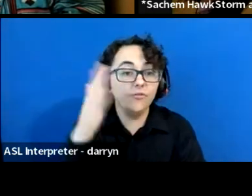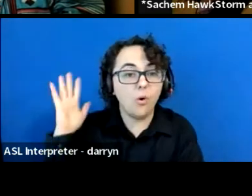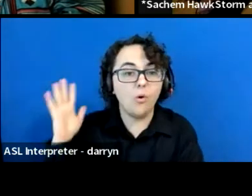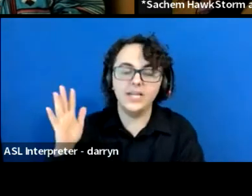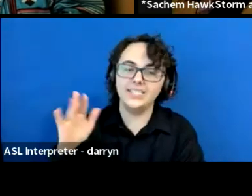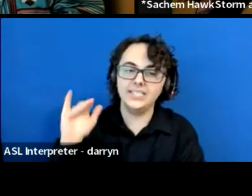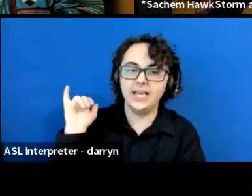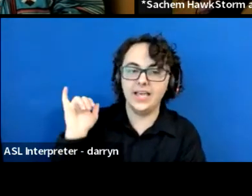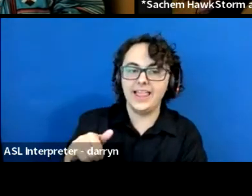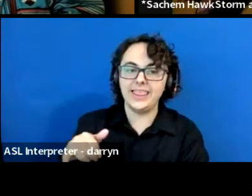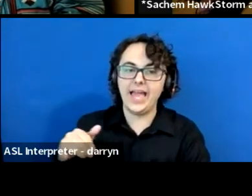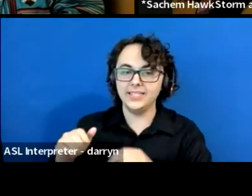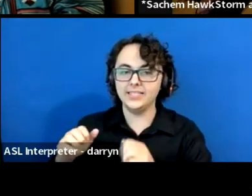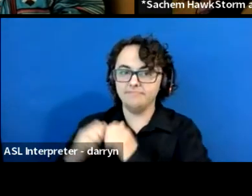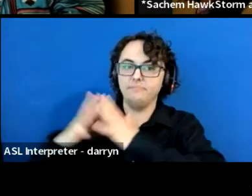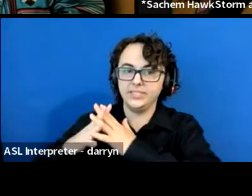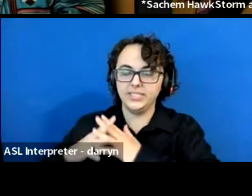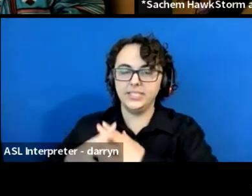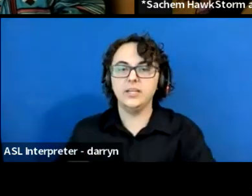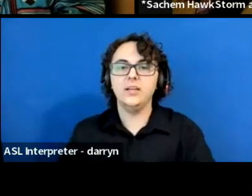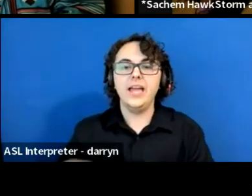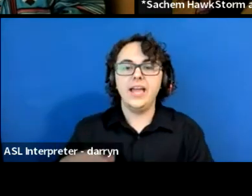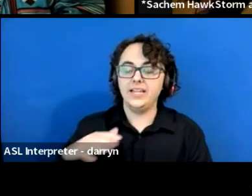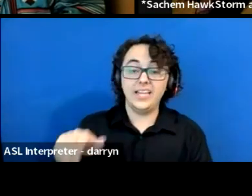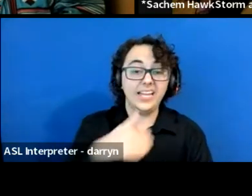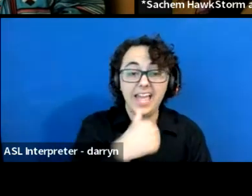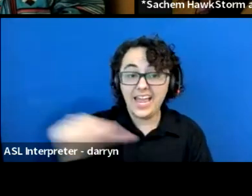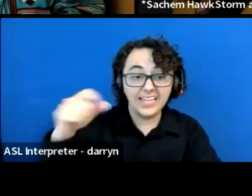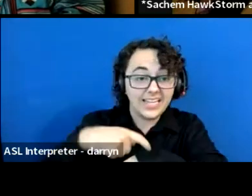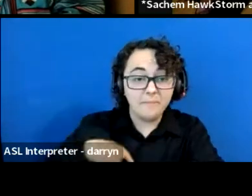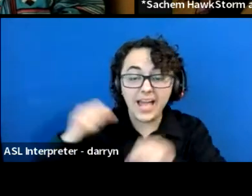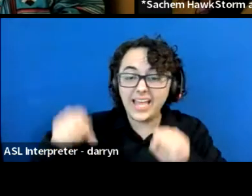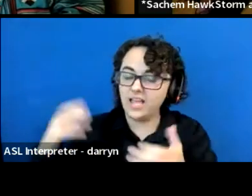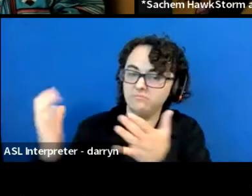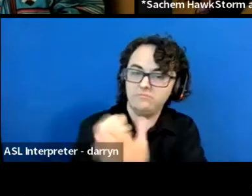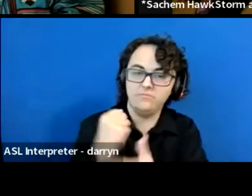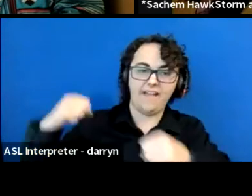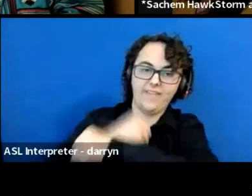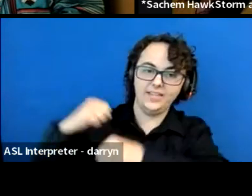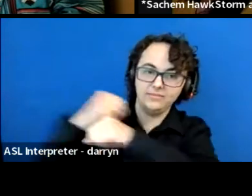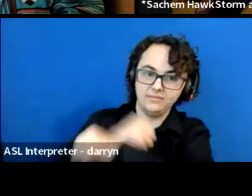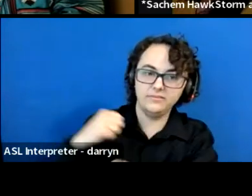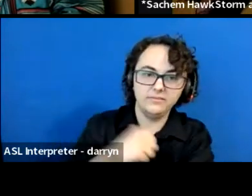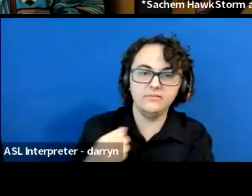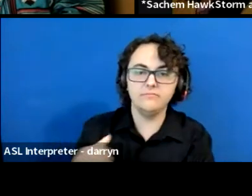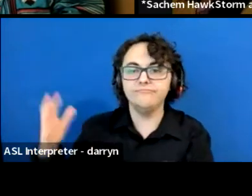And anytime I can, and I use theater and I use like organizing and bringing people together.